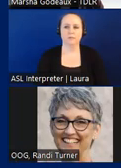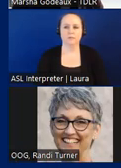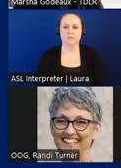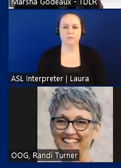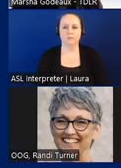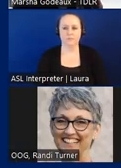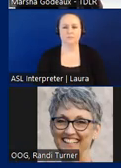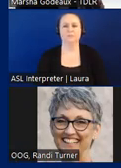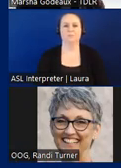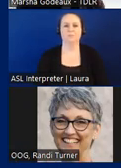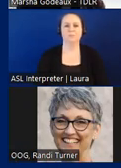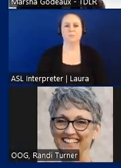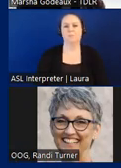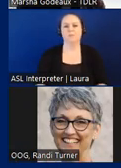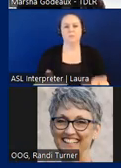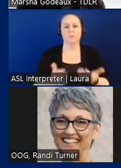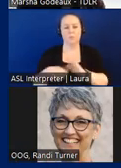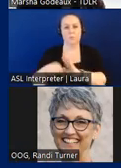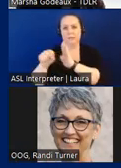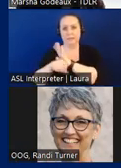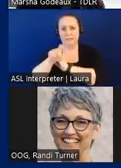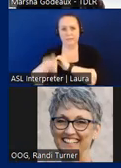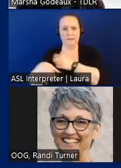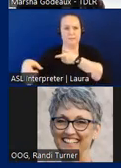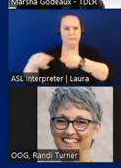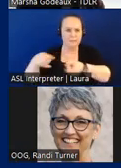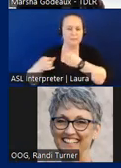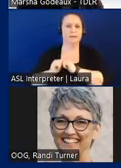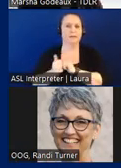okay so how does the state of Texas regulate this. Well all those facilities